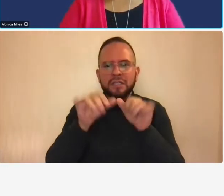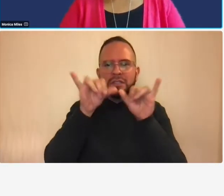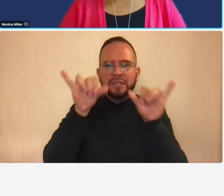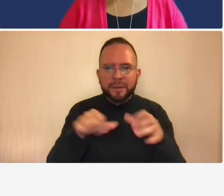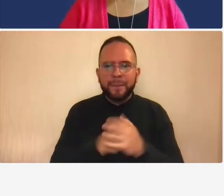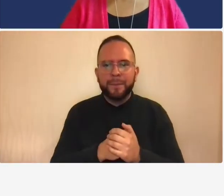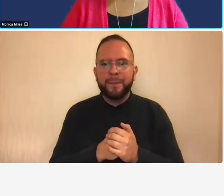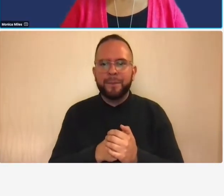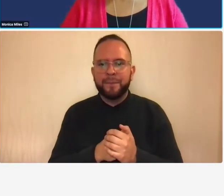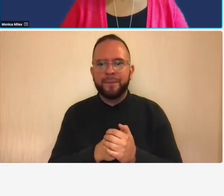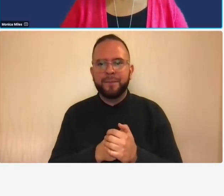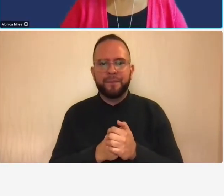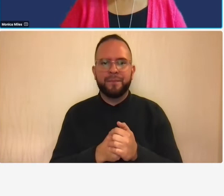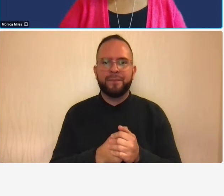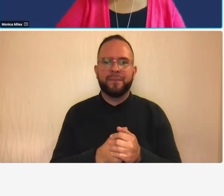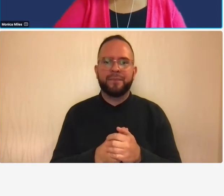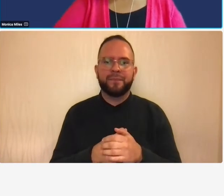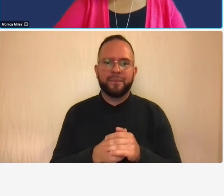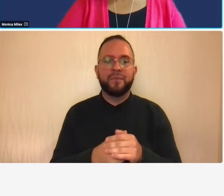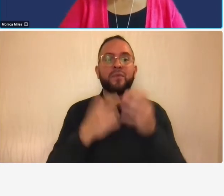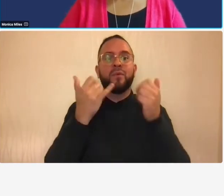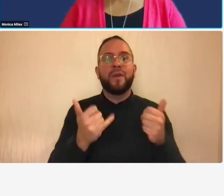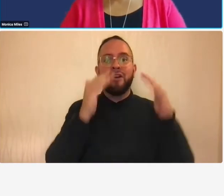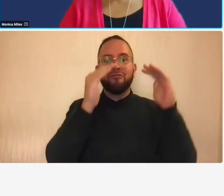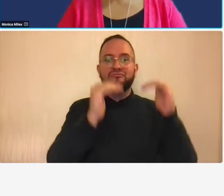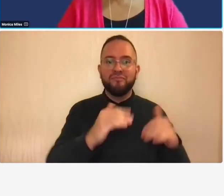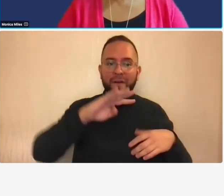so now we're moving on to the fourth element of an adequate accounting system